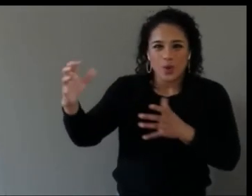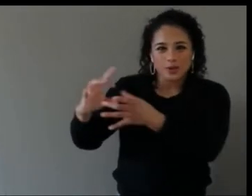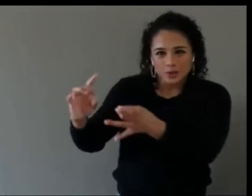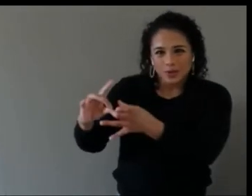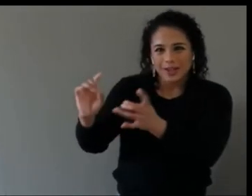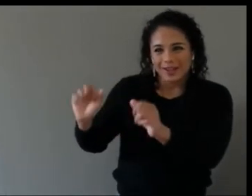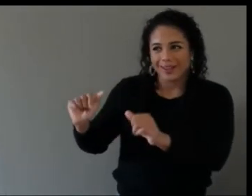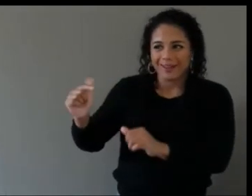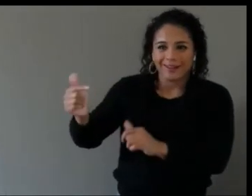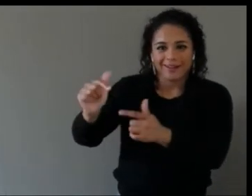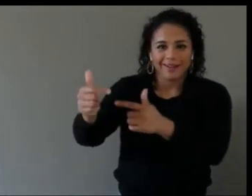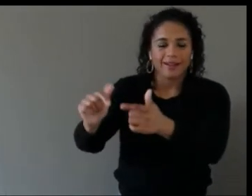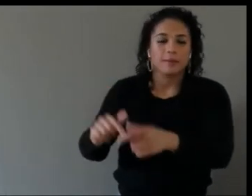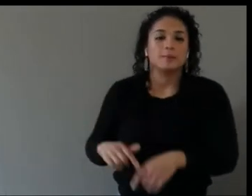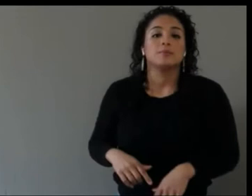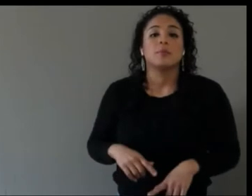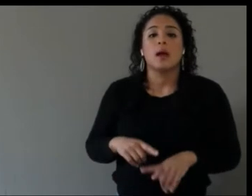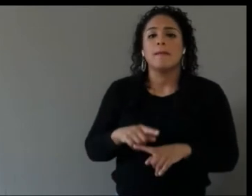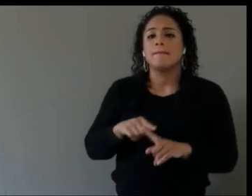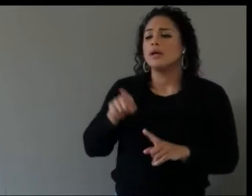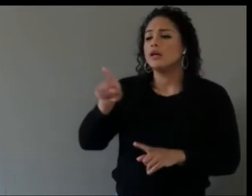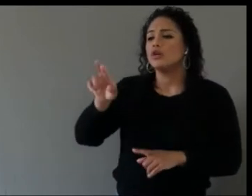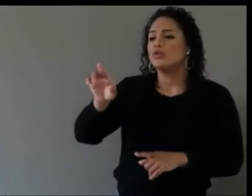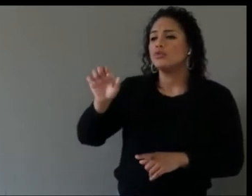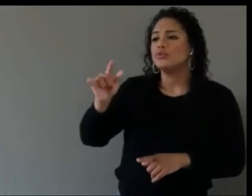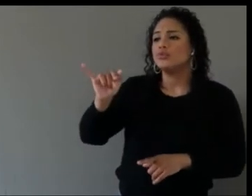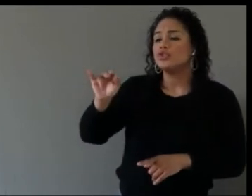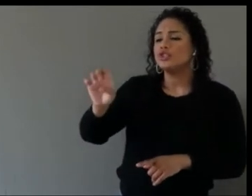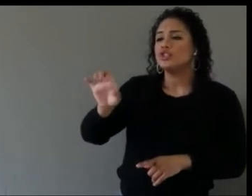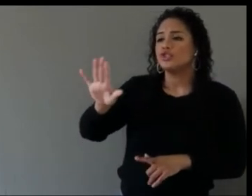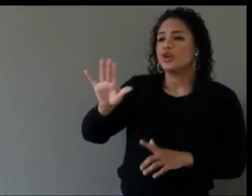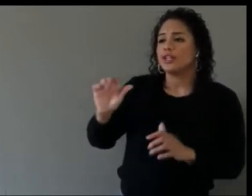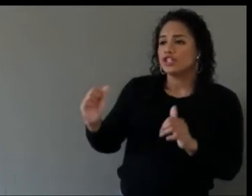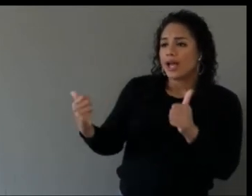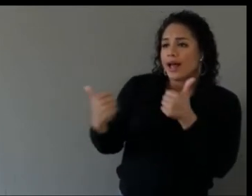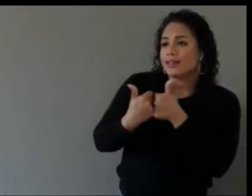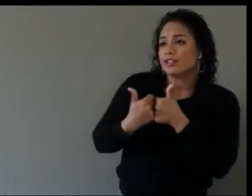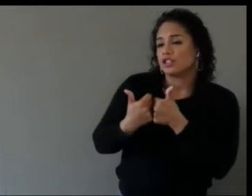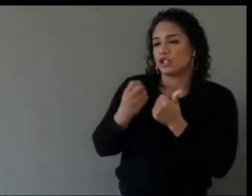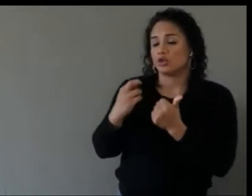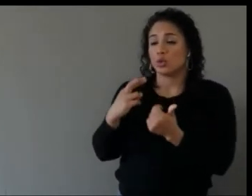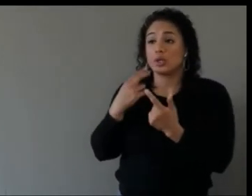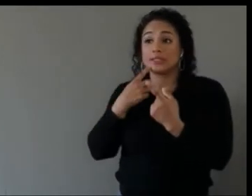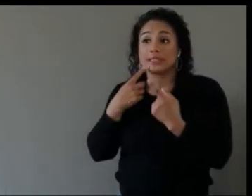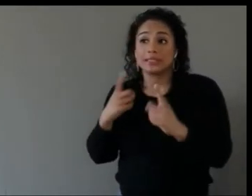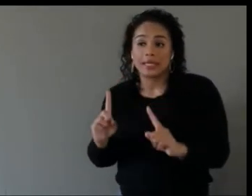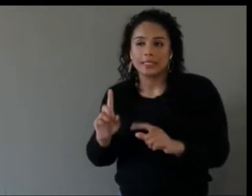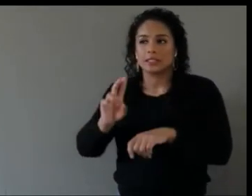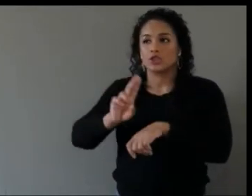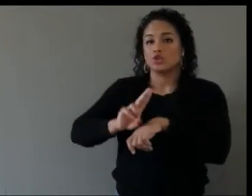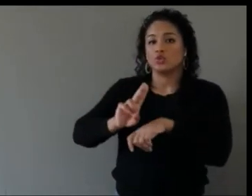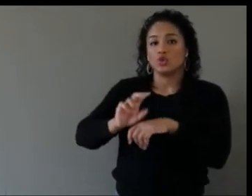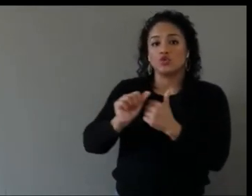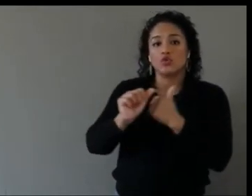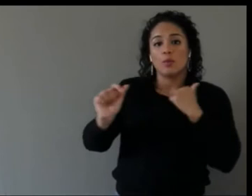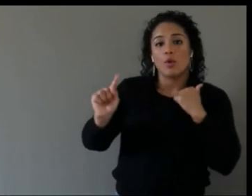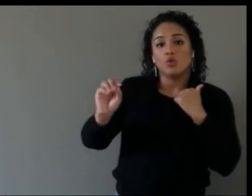What are the challenges you have encountered or successes using remote tools for user research,